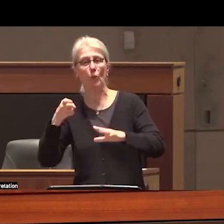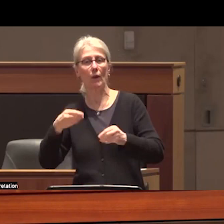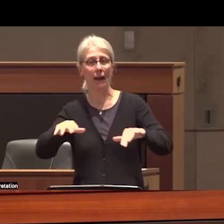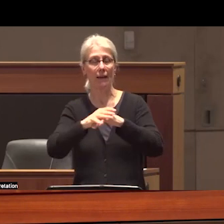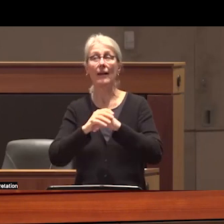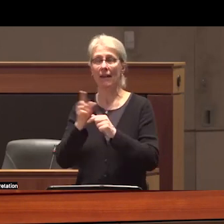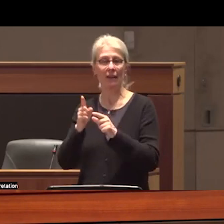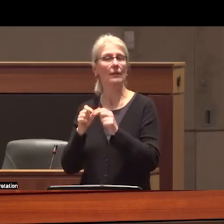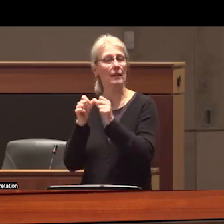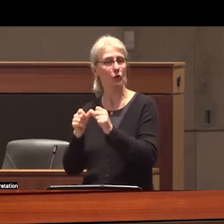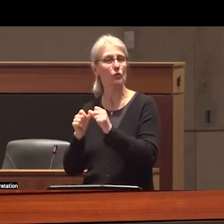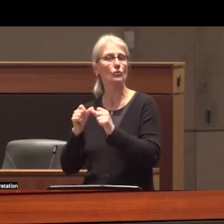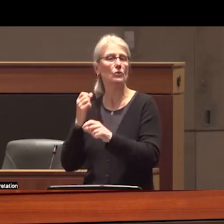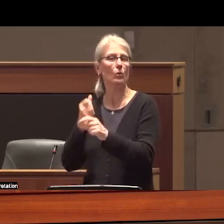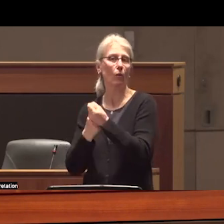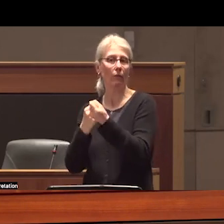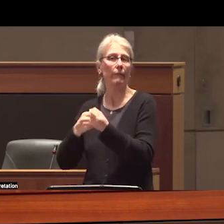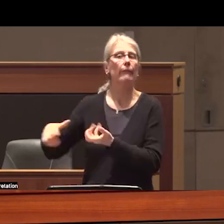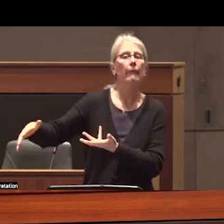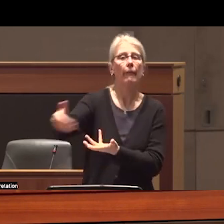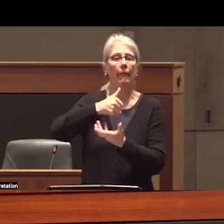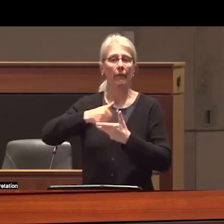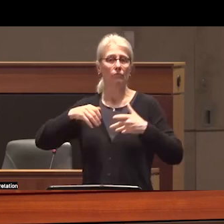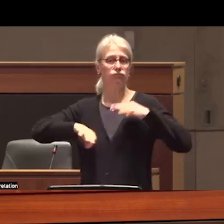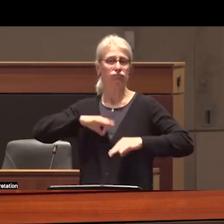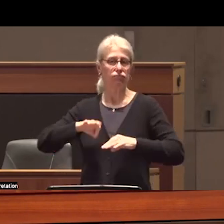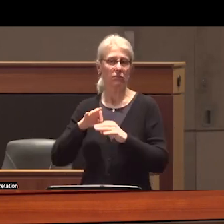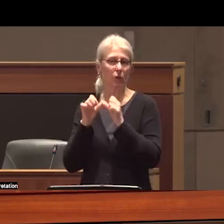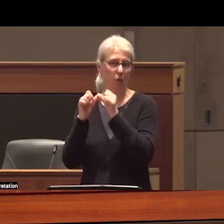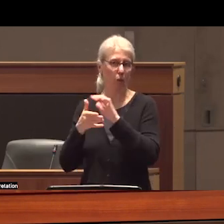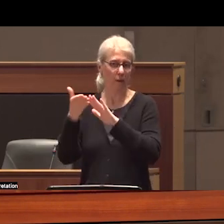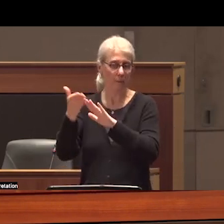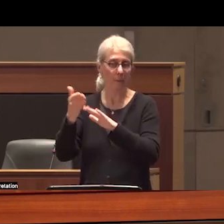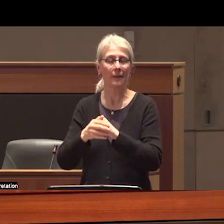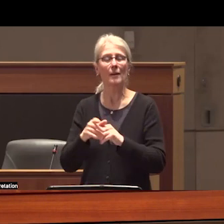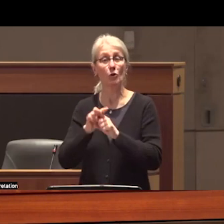a global system of Monopoly capitalism we also need to expand our lens Beyond just our domestic